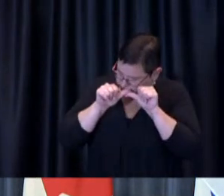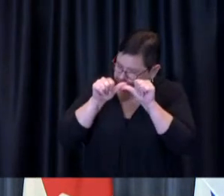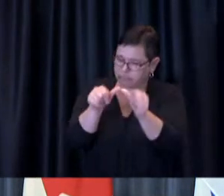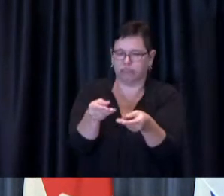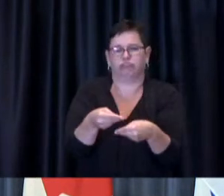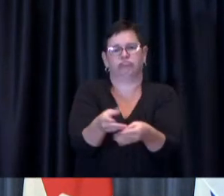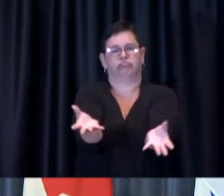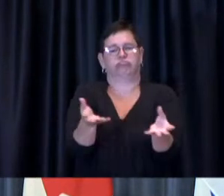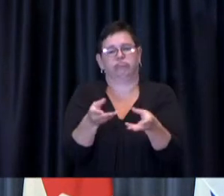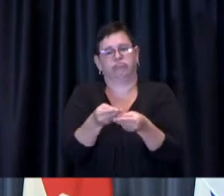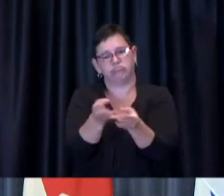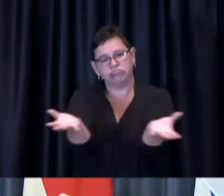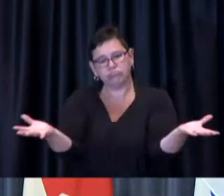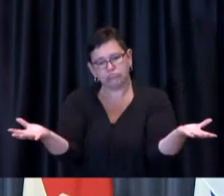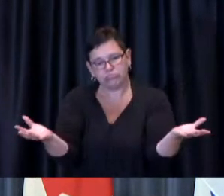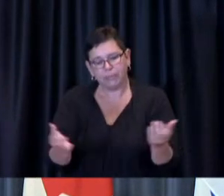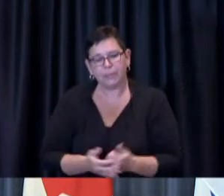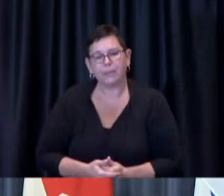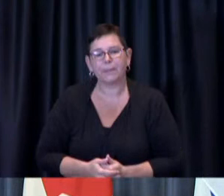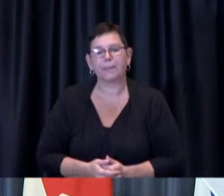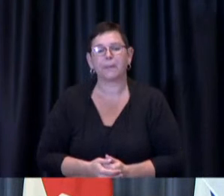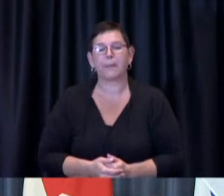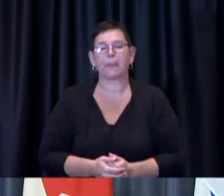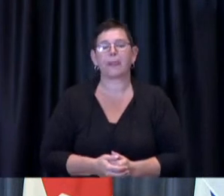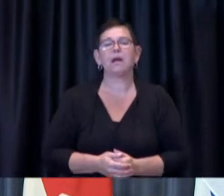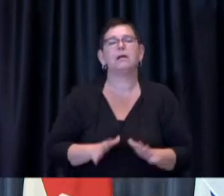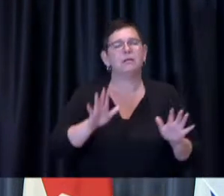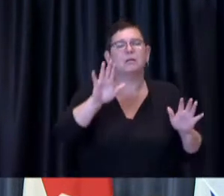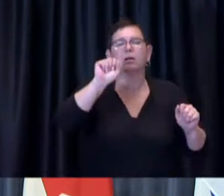Our approach is changing a little, but our commitment